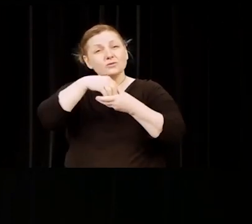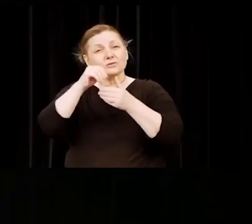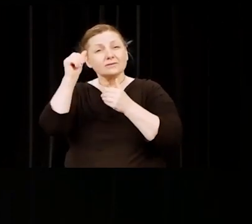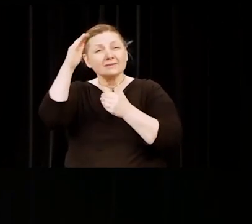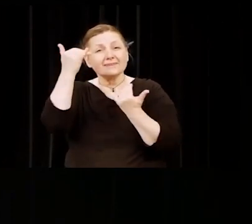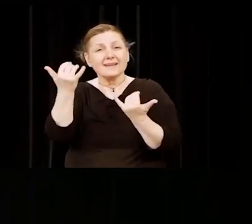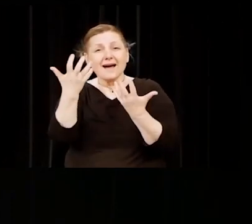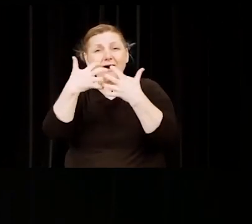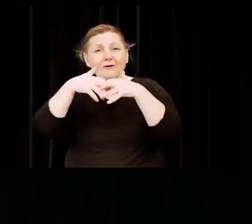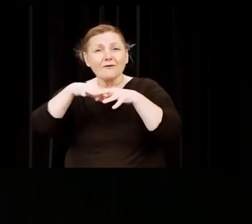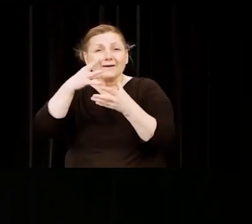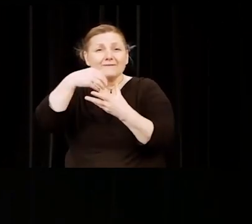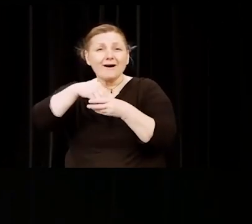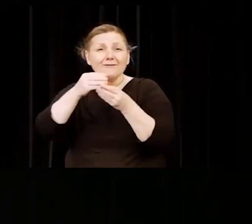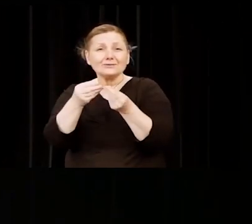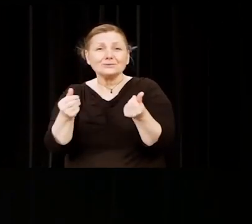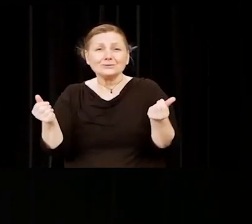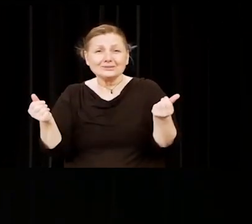Congratulations to each and every one of you.